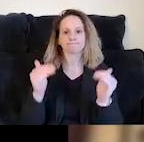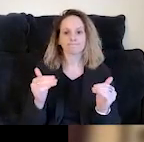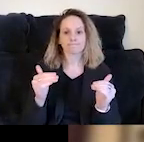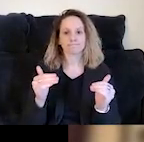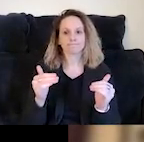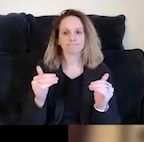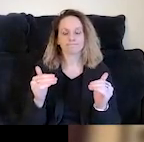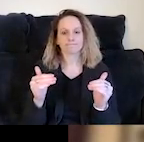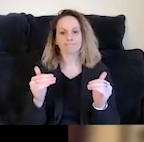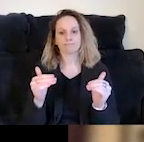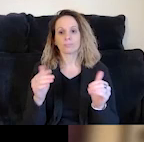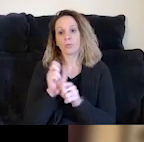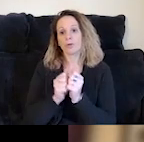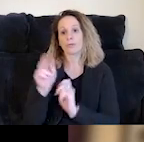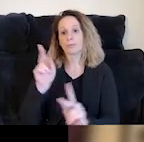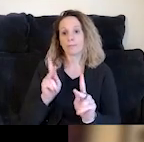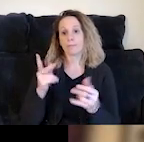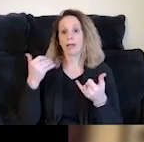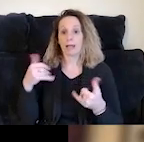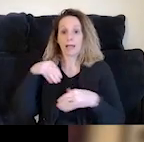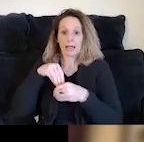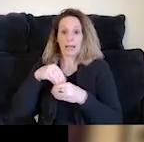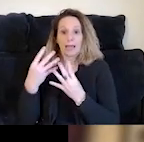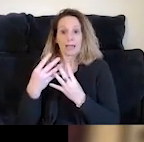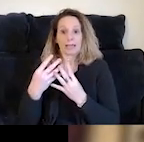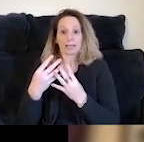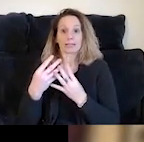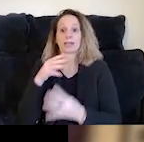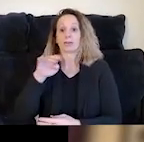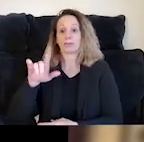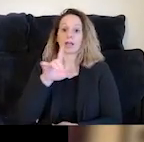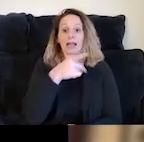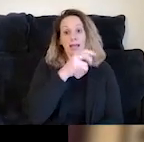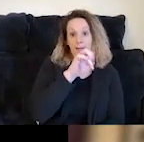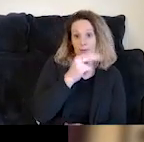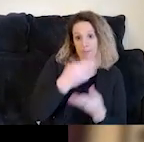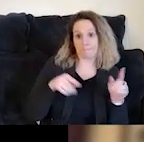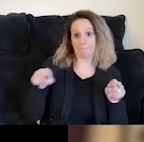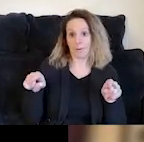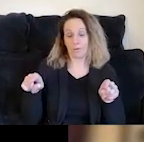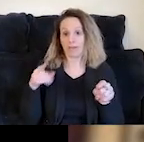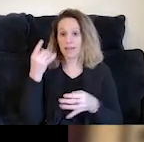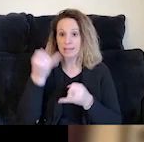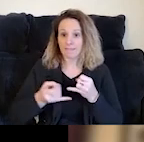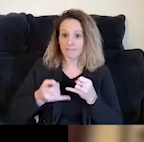we also of course work with people who are currently in custody in both jail and prison facilities. And then finally further down that spectrum,